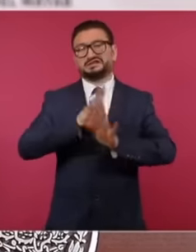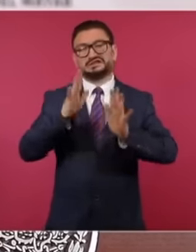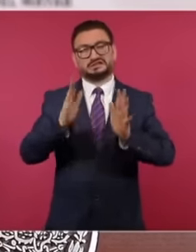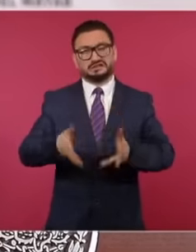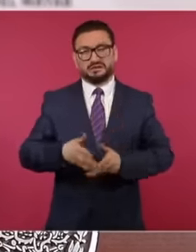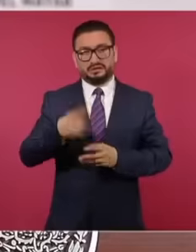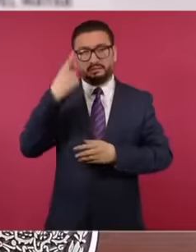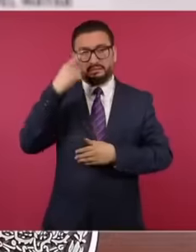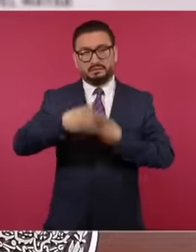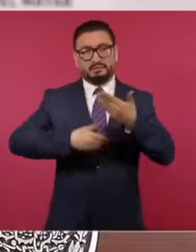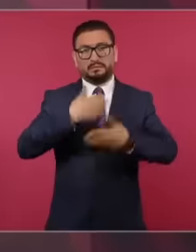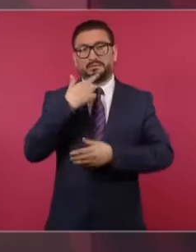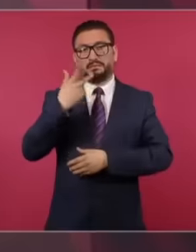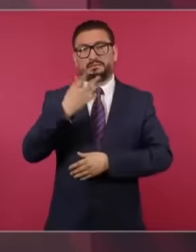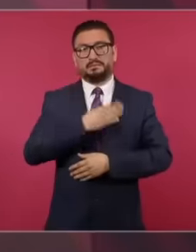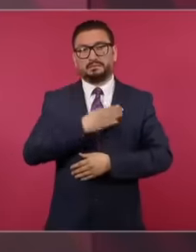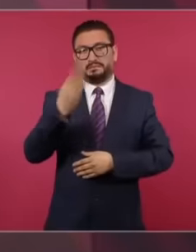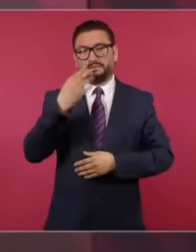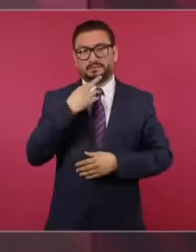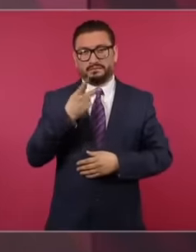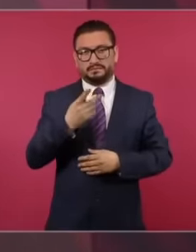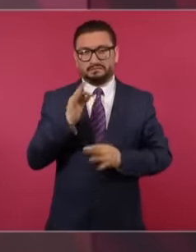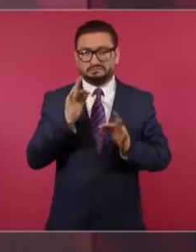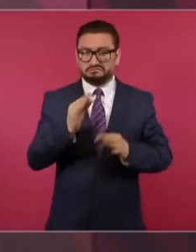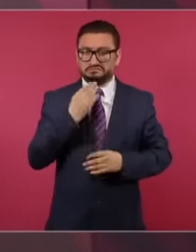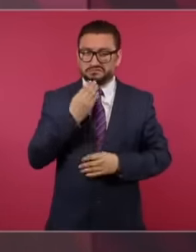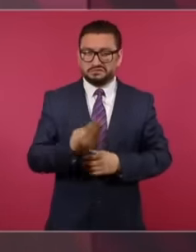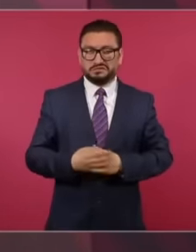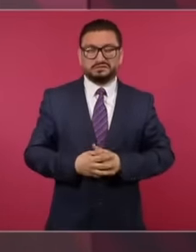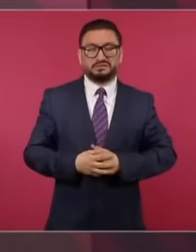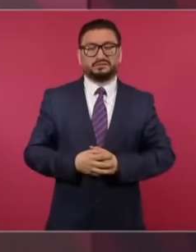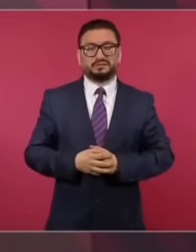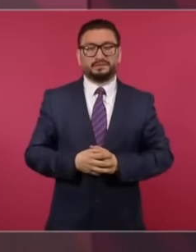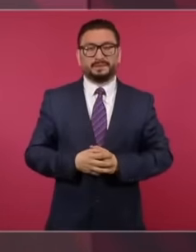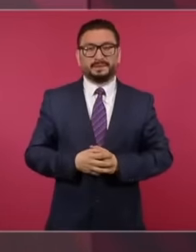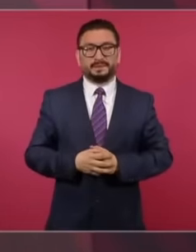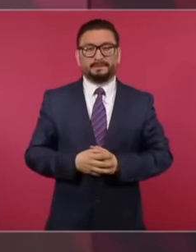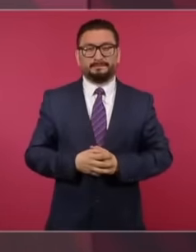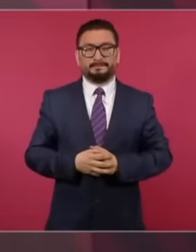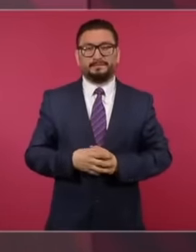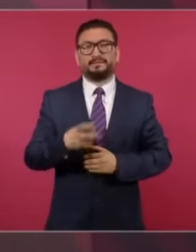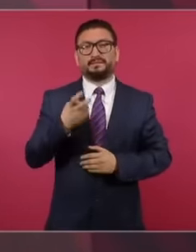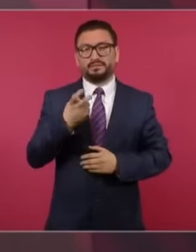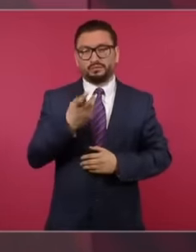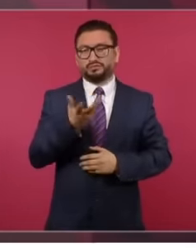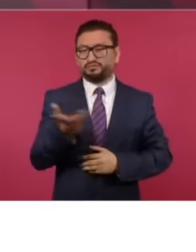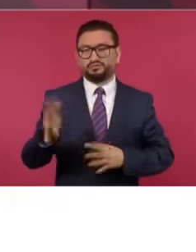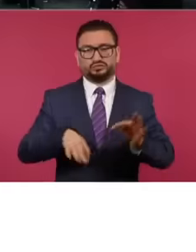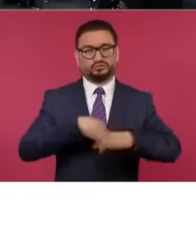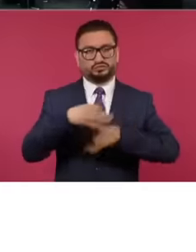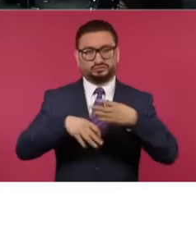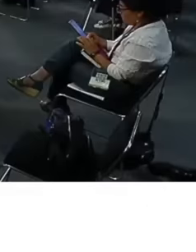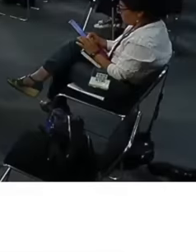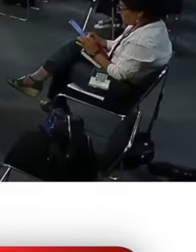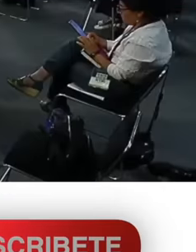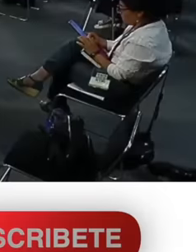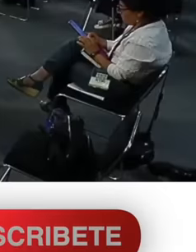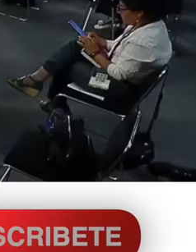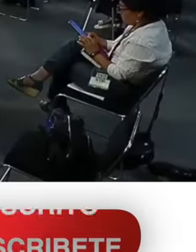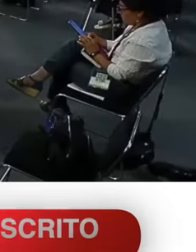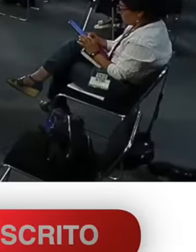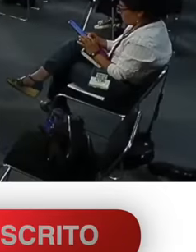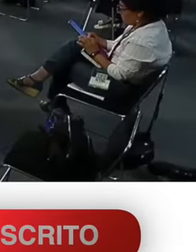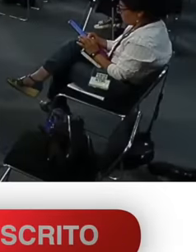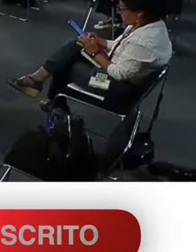better, so all these workers have to see it and it's not a matter of